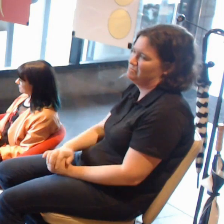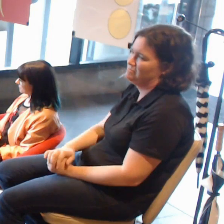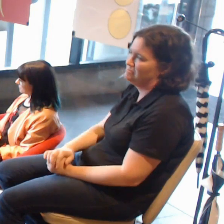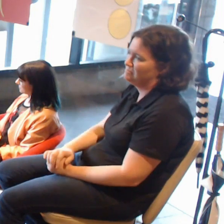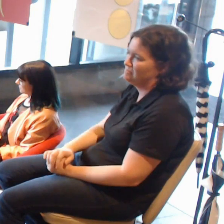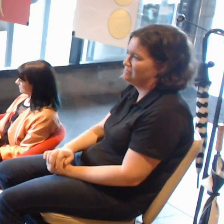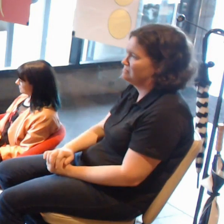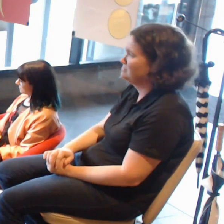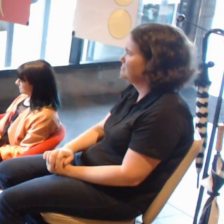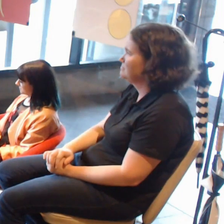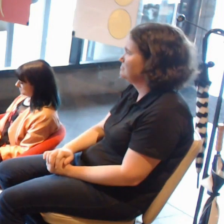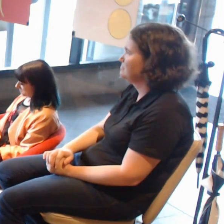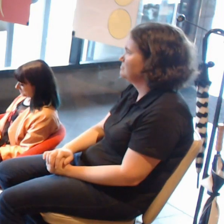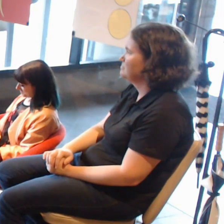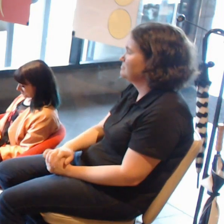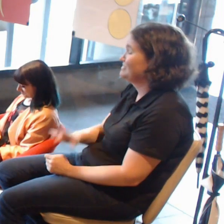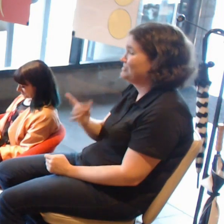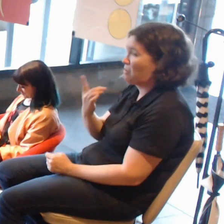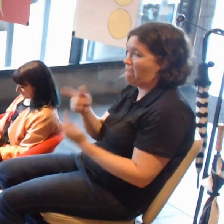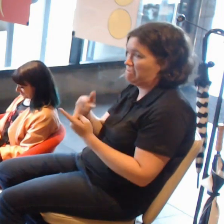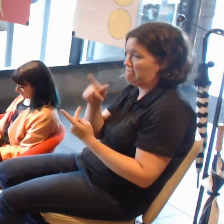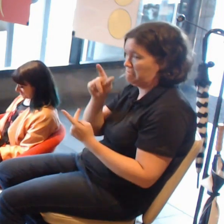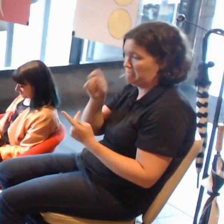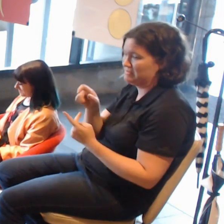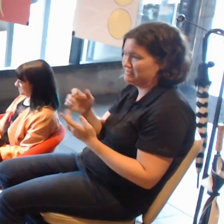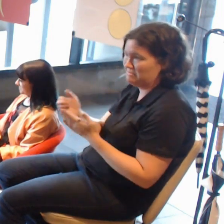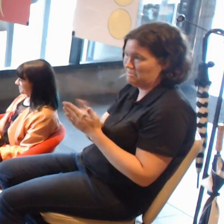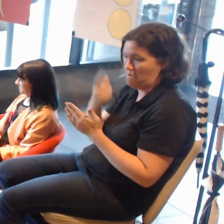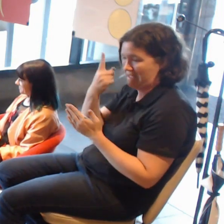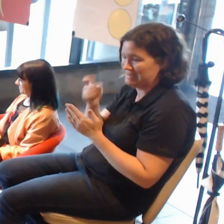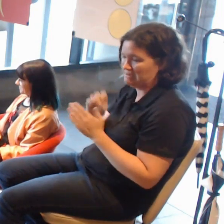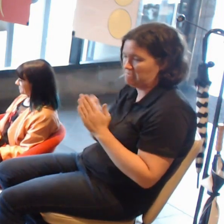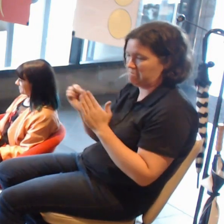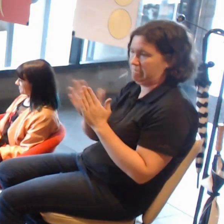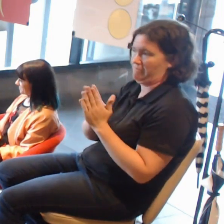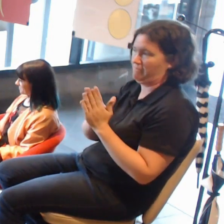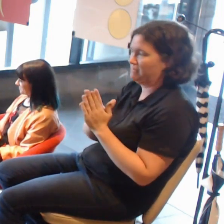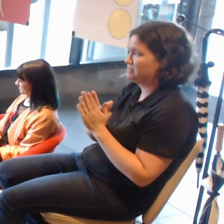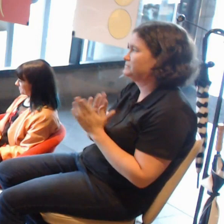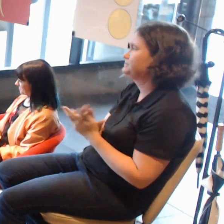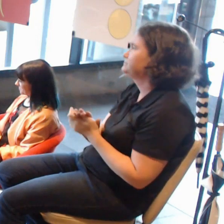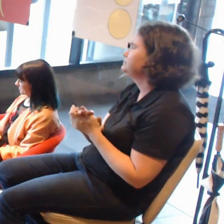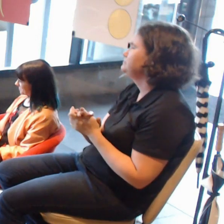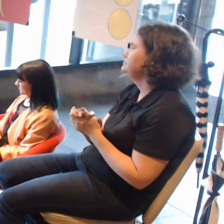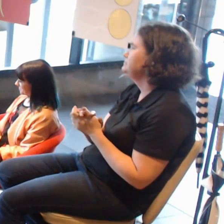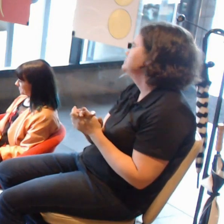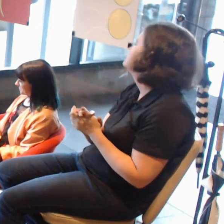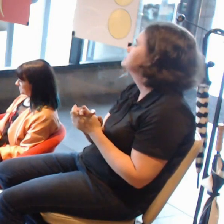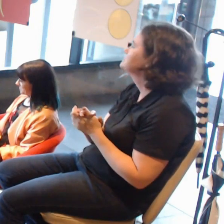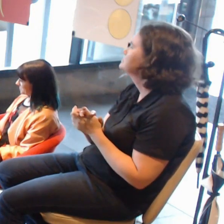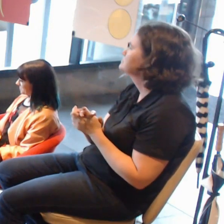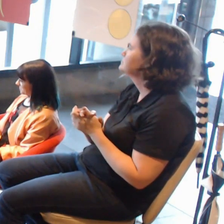I tried to find out whether he even launched it, and I can't really seem to find that.